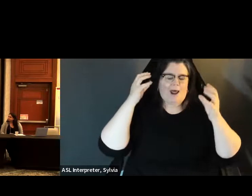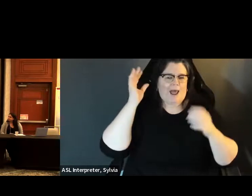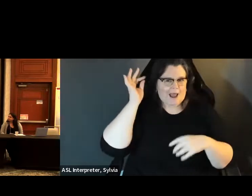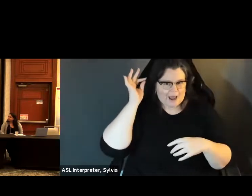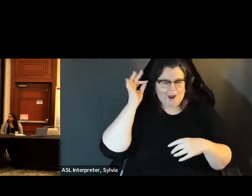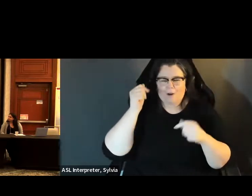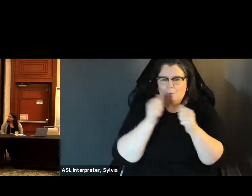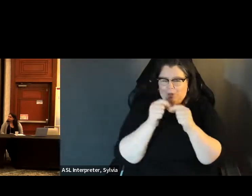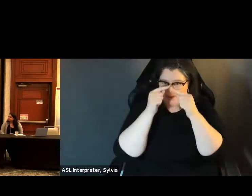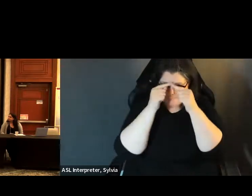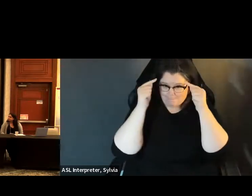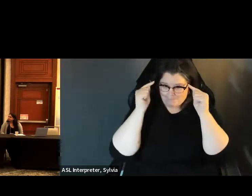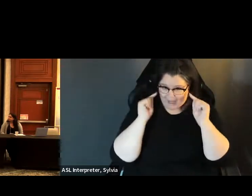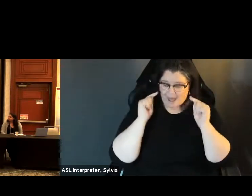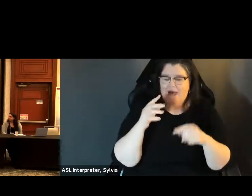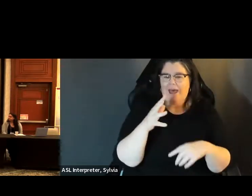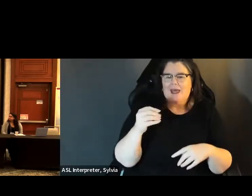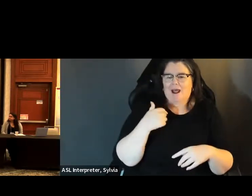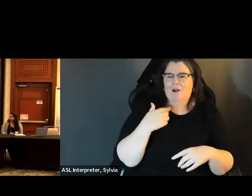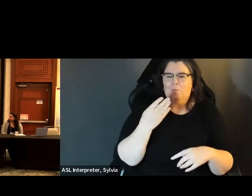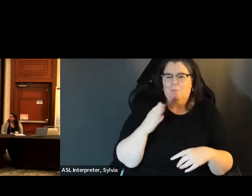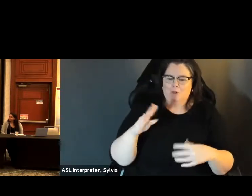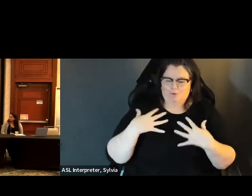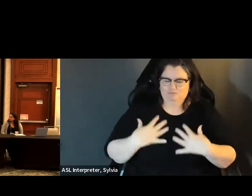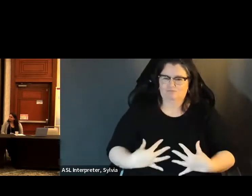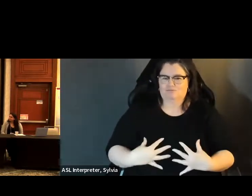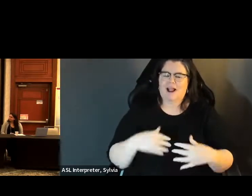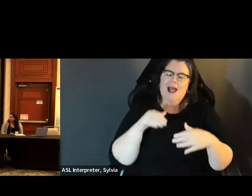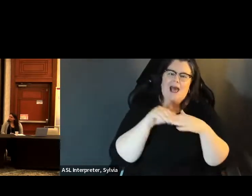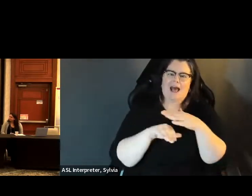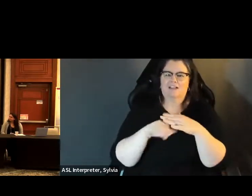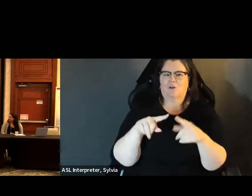I have brown, short, curly hair, with bangs and I'm wearing a blue vote access The vote.